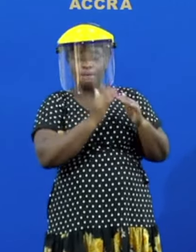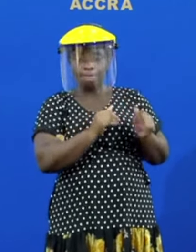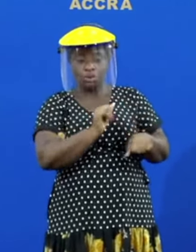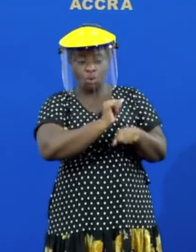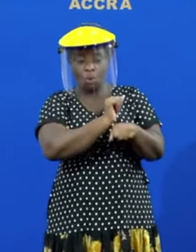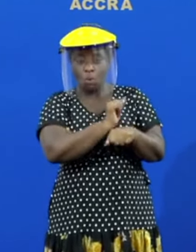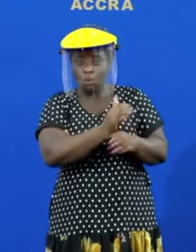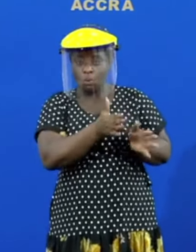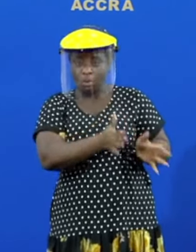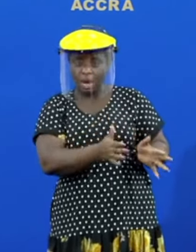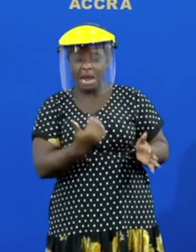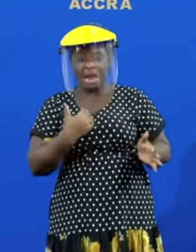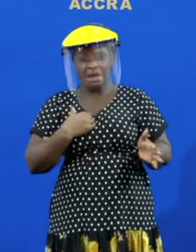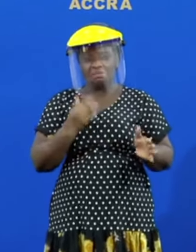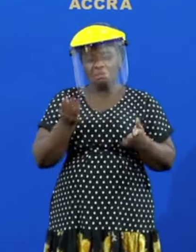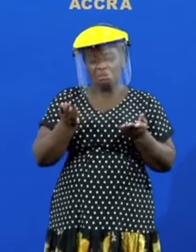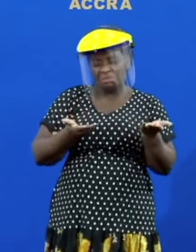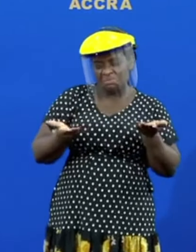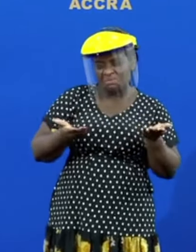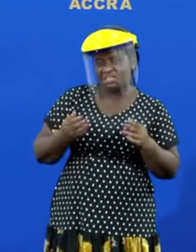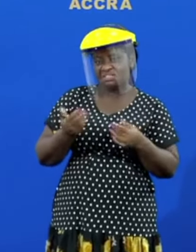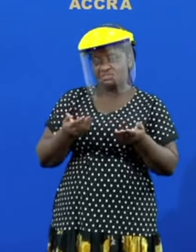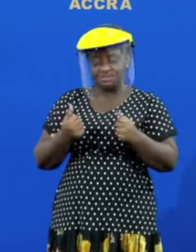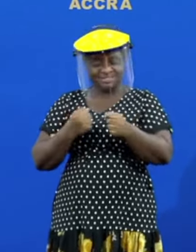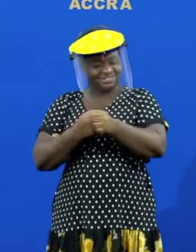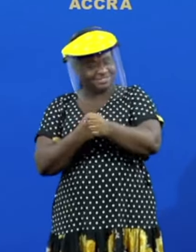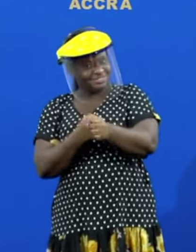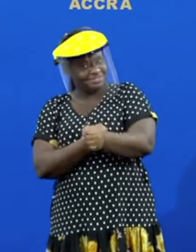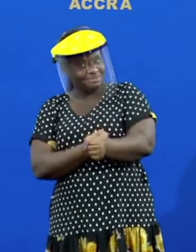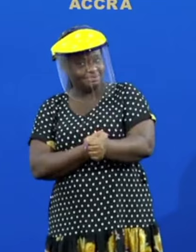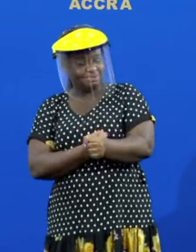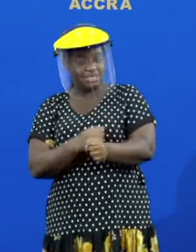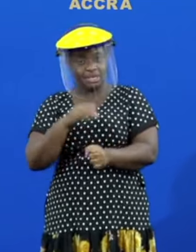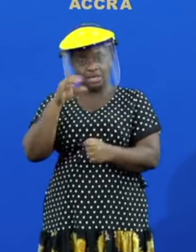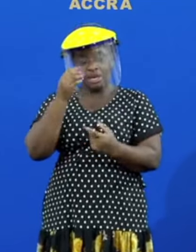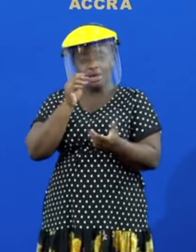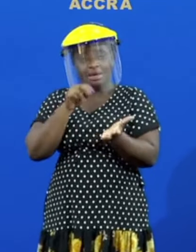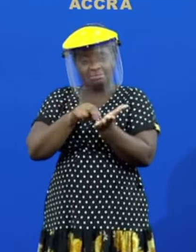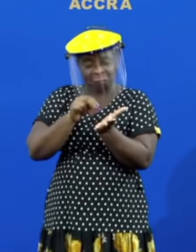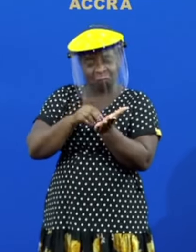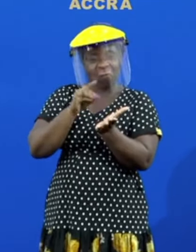workers who provide services that support the core health care exercise that is going on there